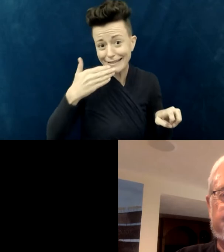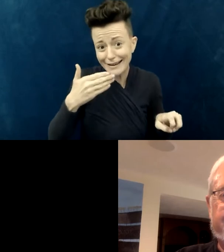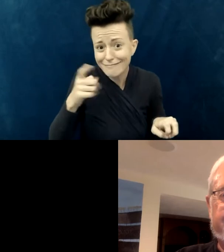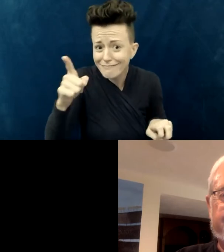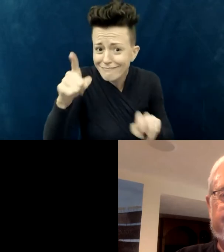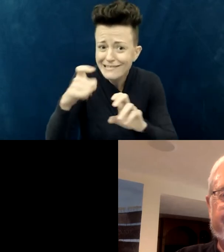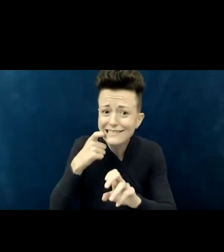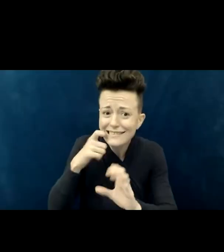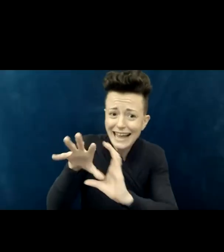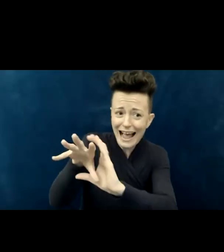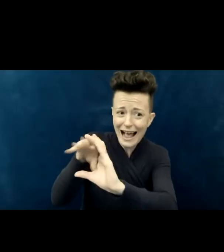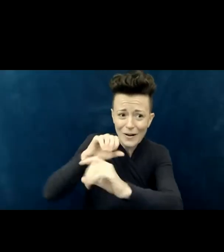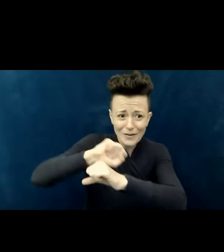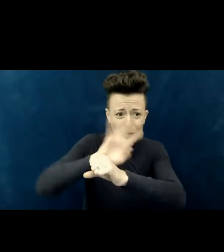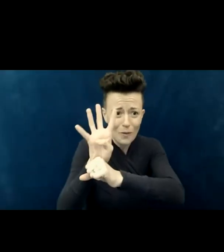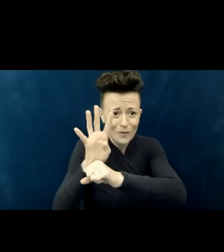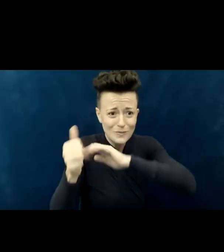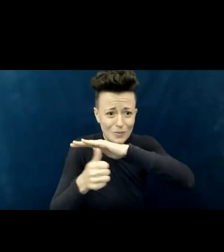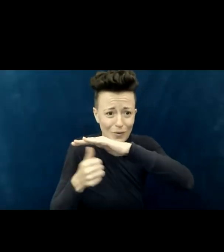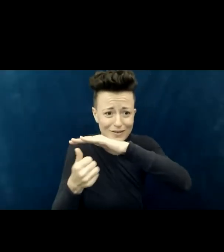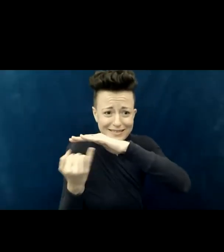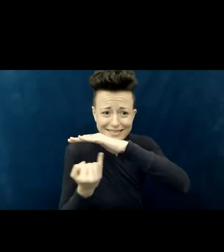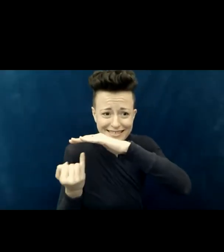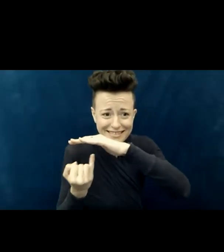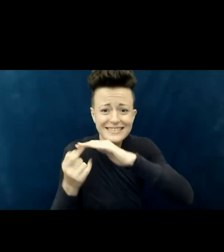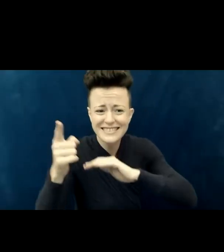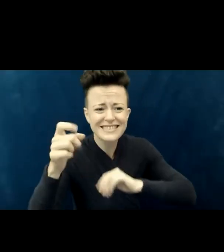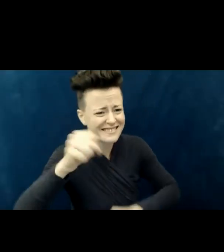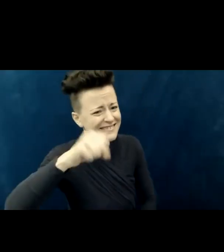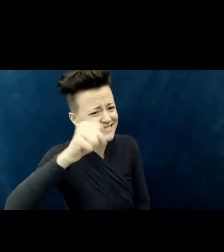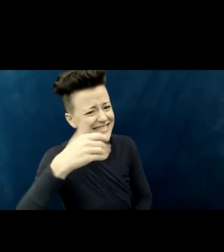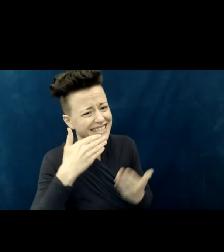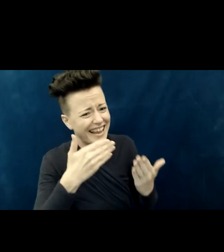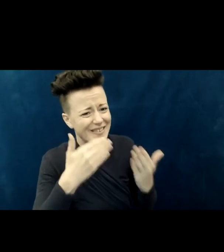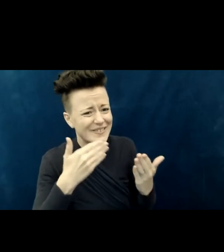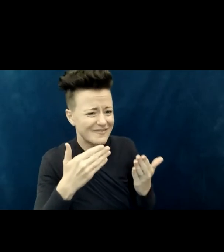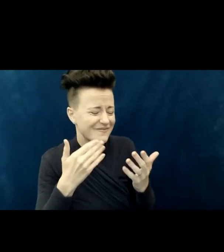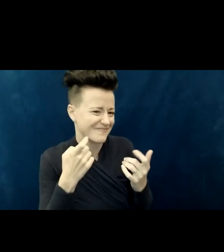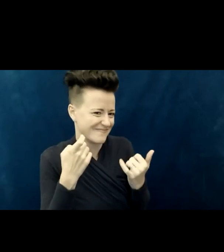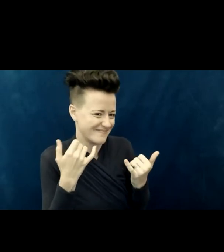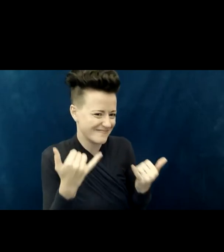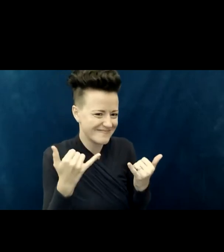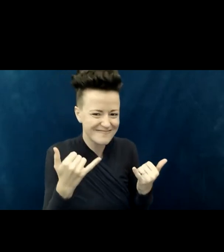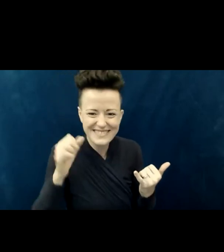Thanks, Terry. Hello, everyone. For those of you I do not know,